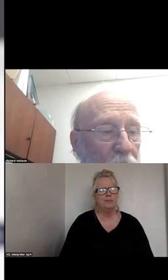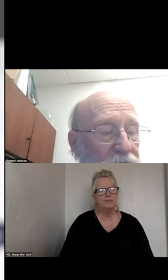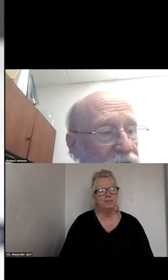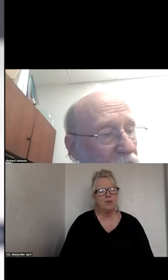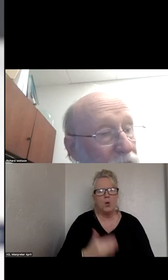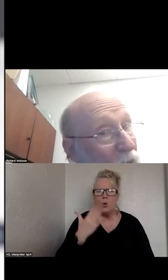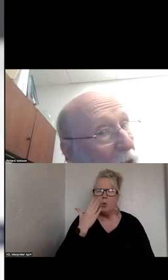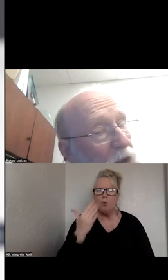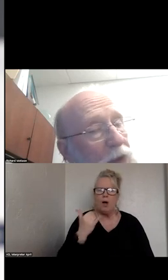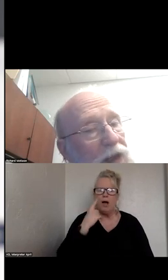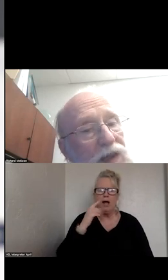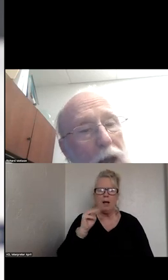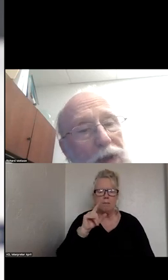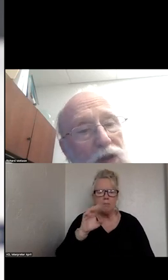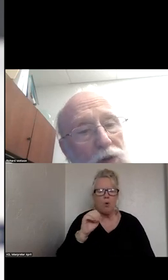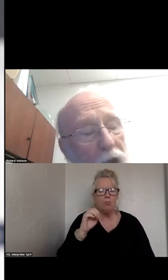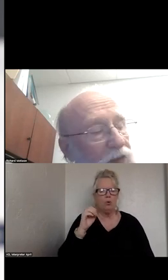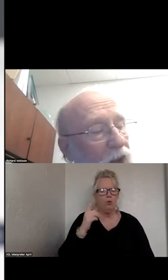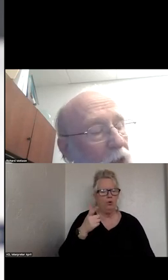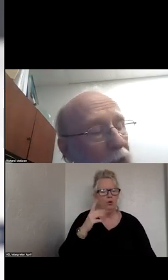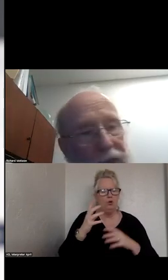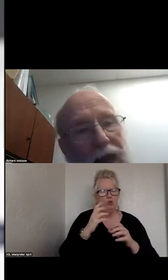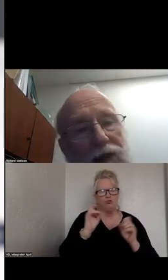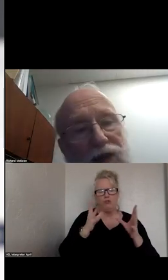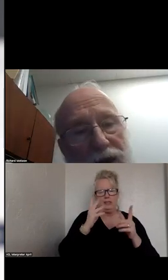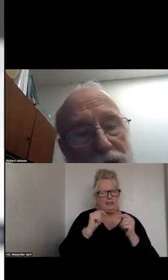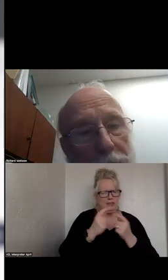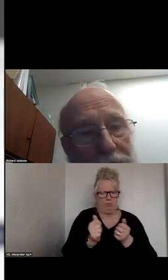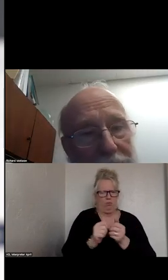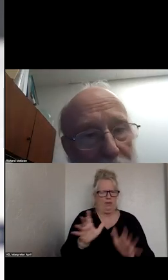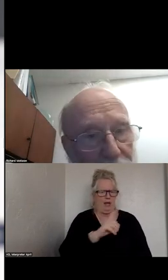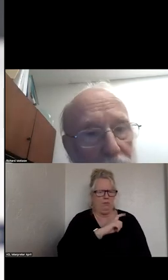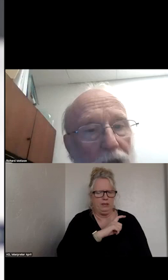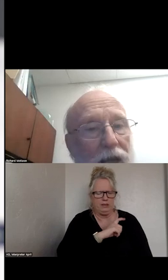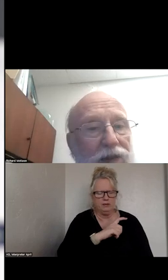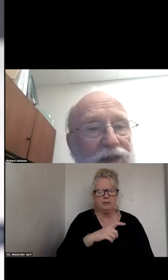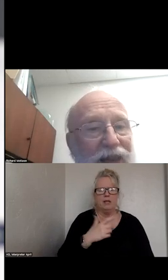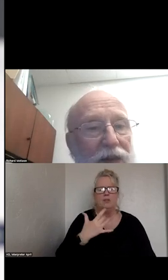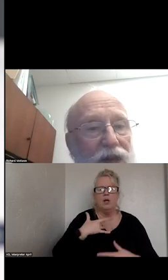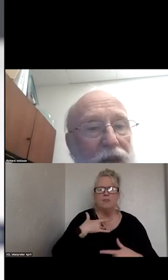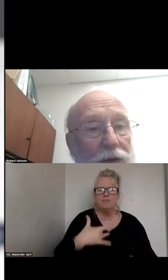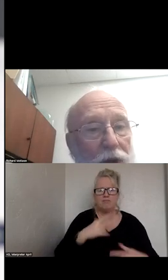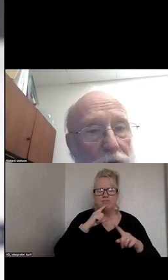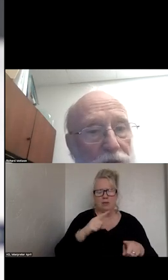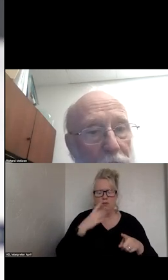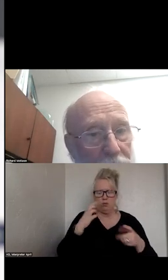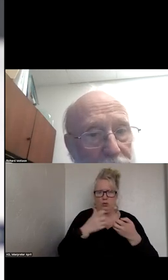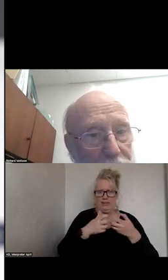CRISIS TEAMS WITHOUT THE POLICE NOT BEING USED? THAT IS TYPICALLY GIVEN WITH THE SAFETY OF THE RESPONDER.